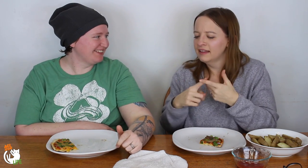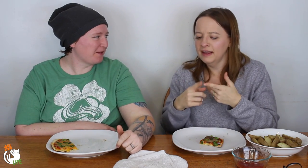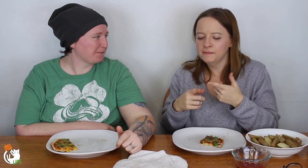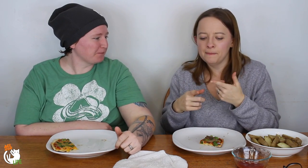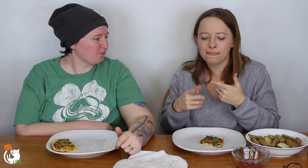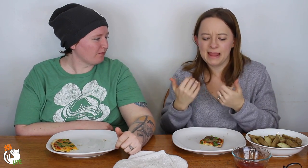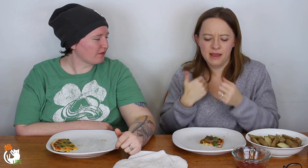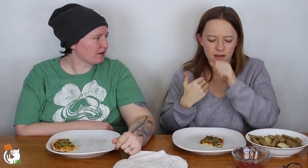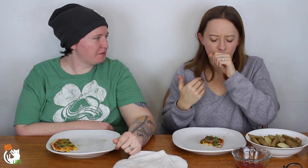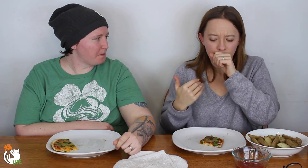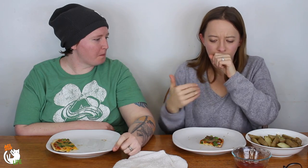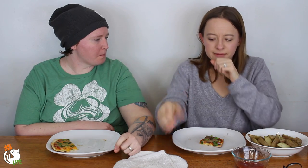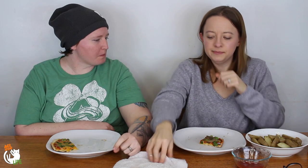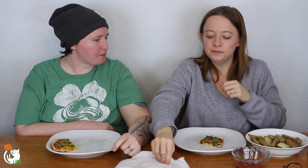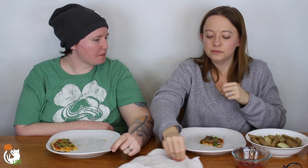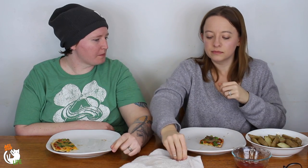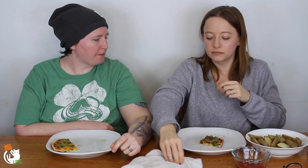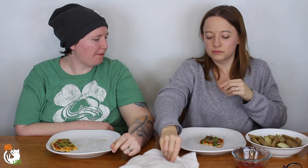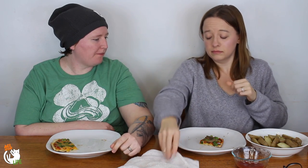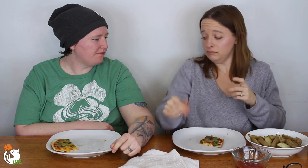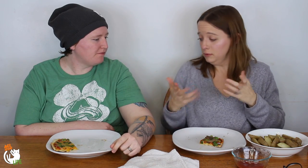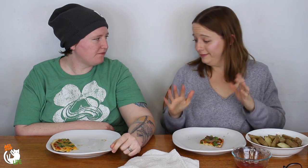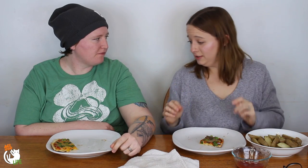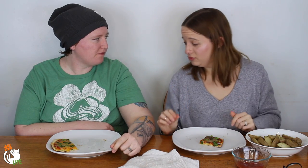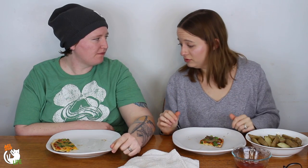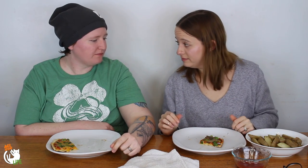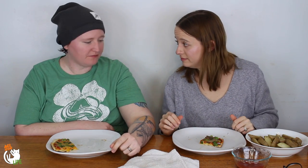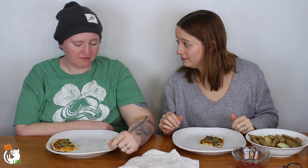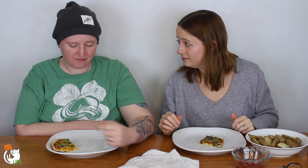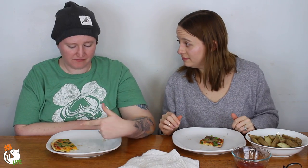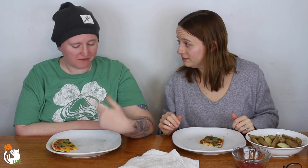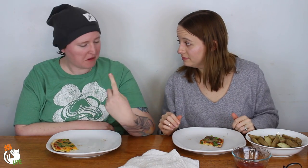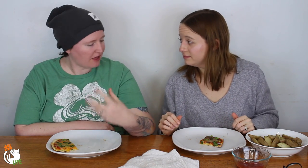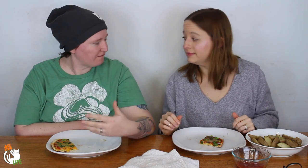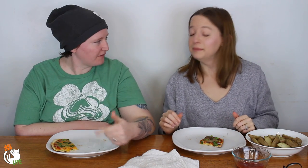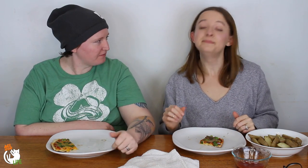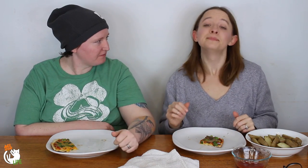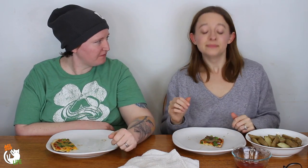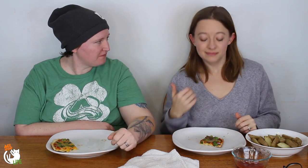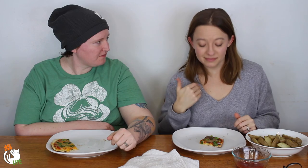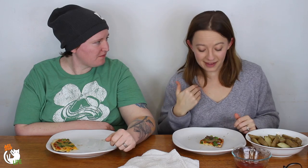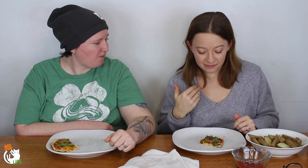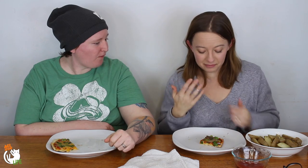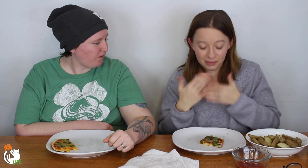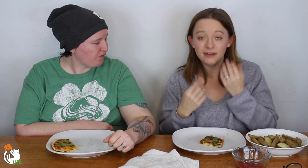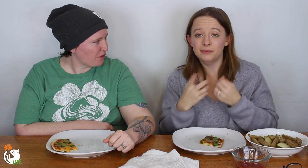That, so and then umm... you done? - I still have one left.